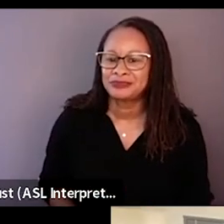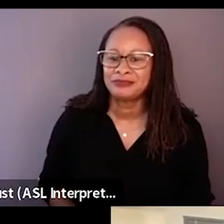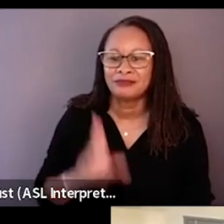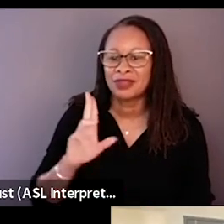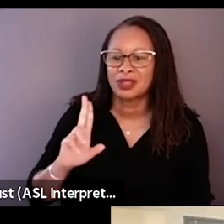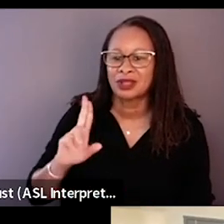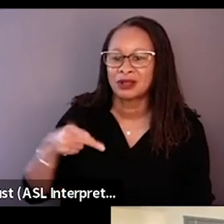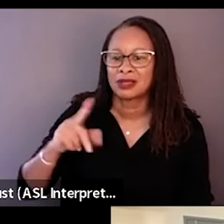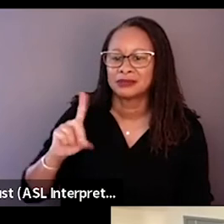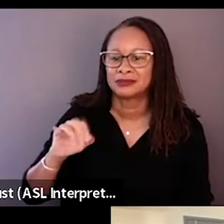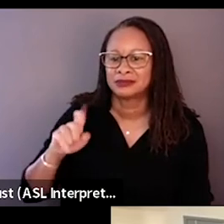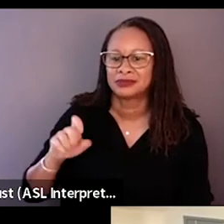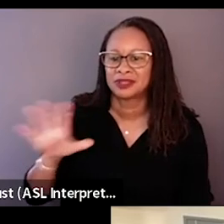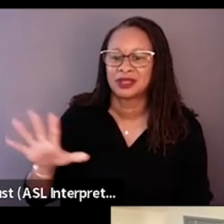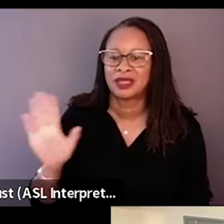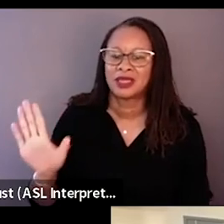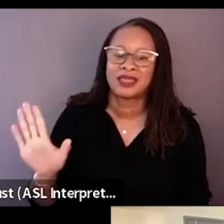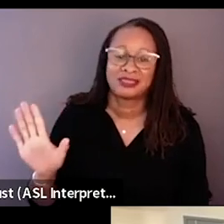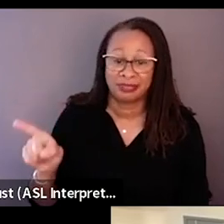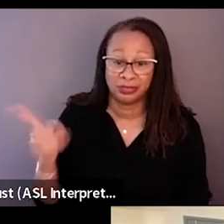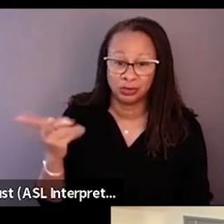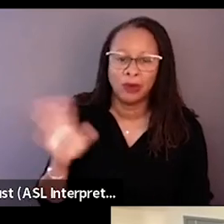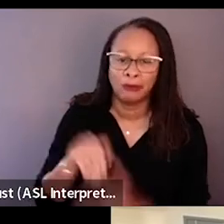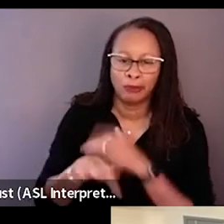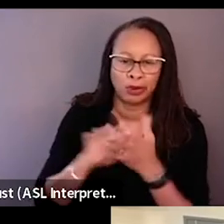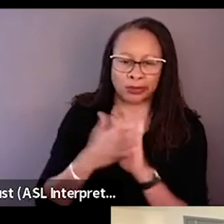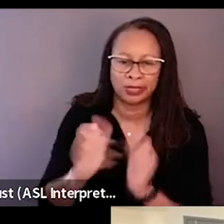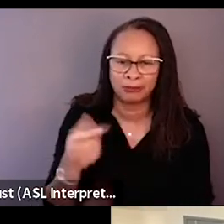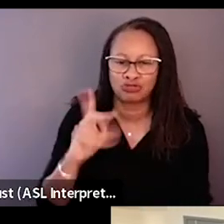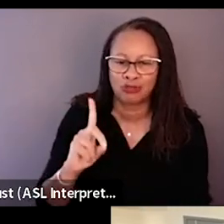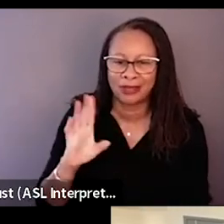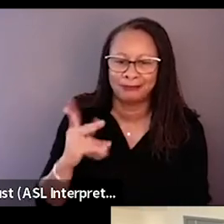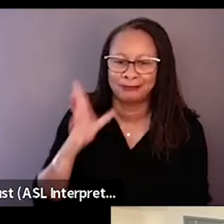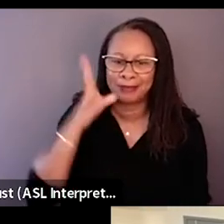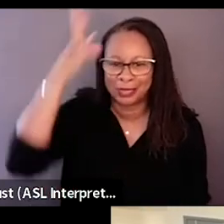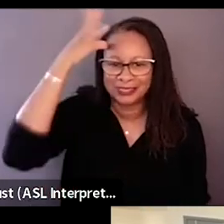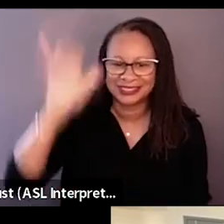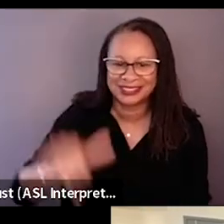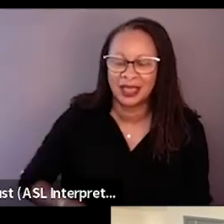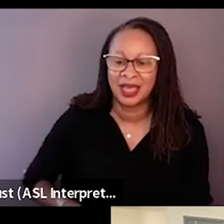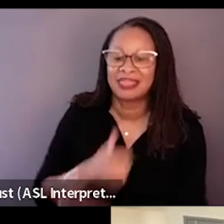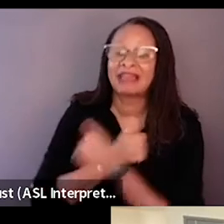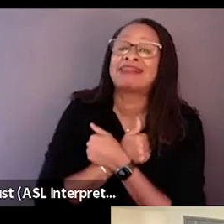these two were born to be grandparent. They love being grandparents. I will say that they are the best grandparents.